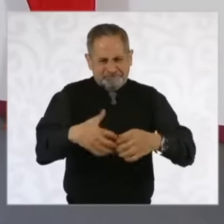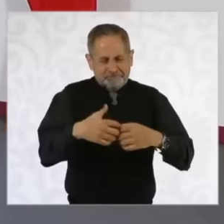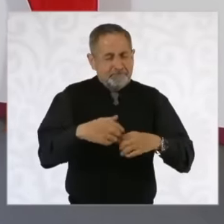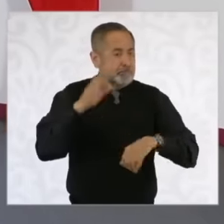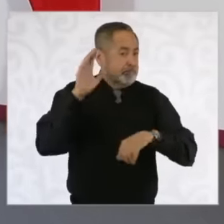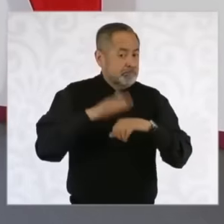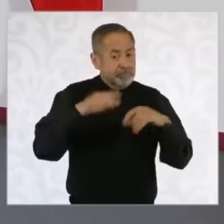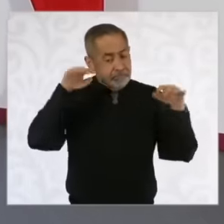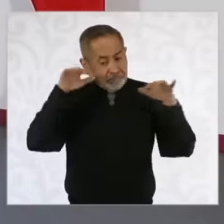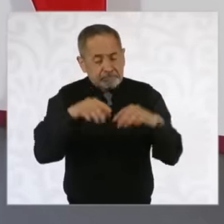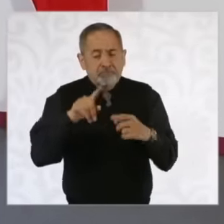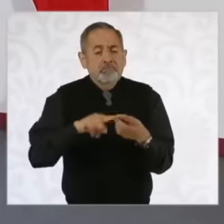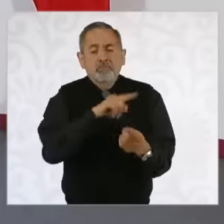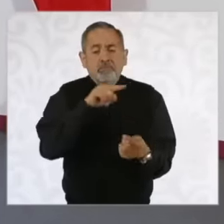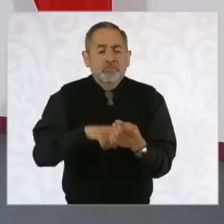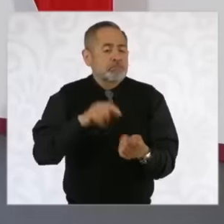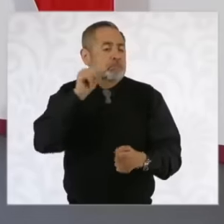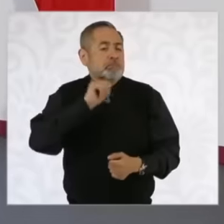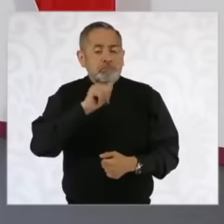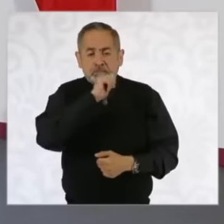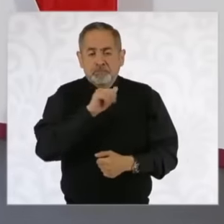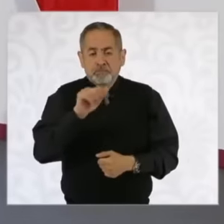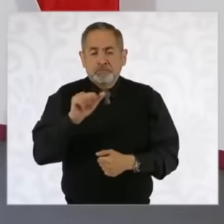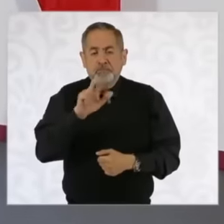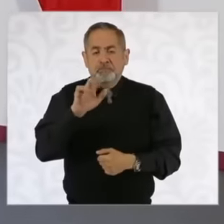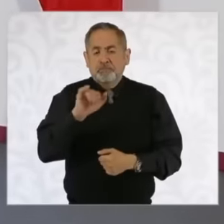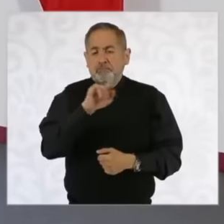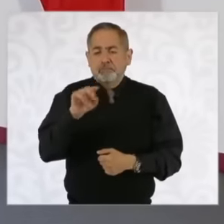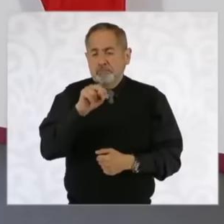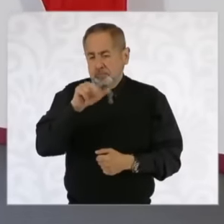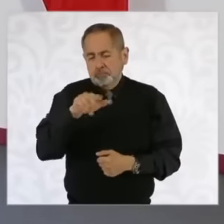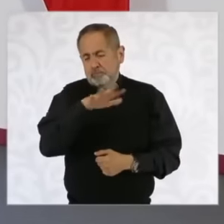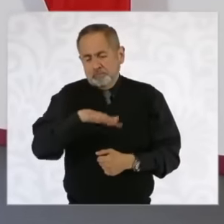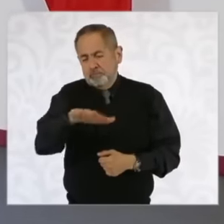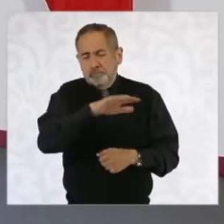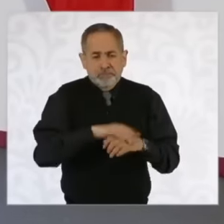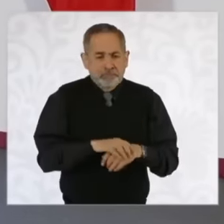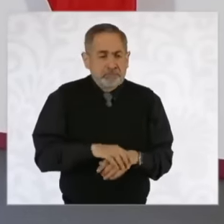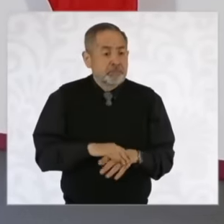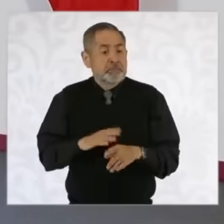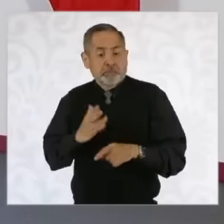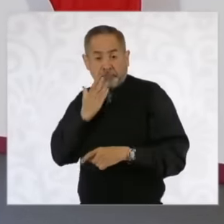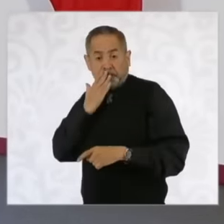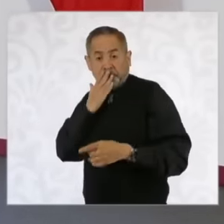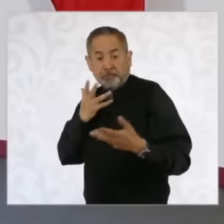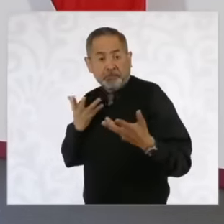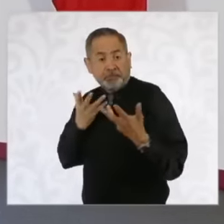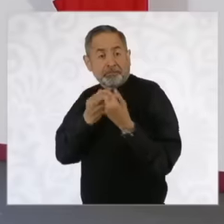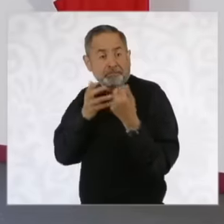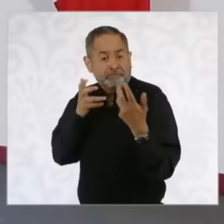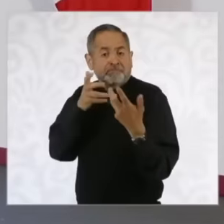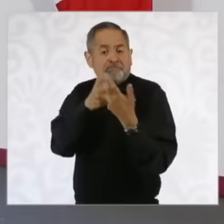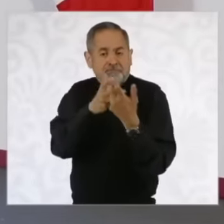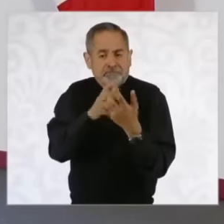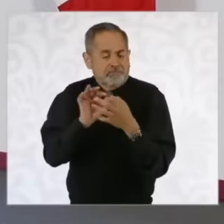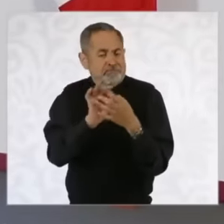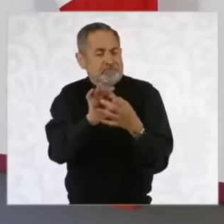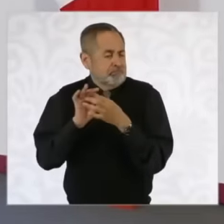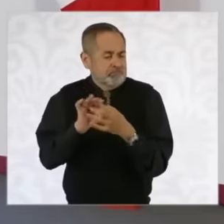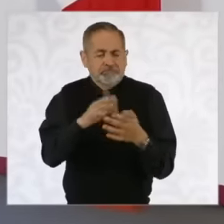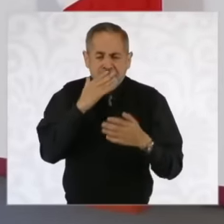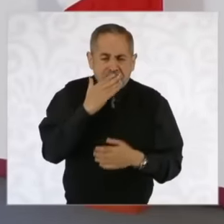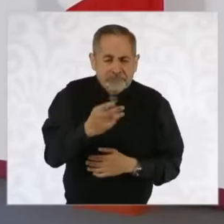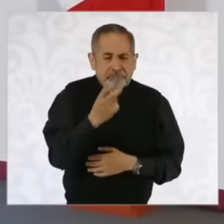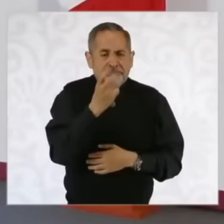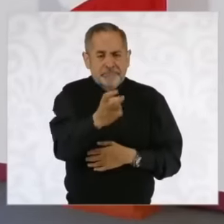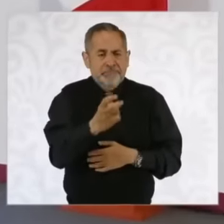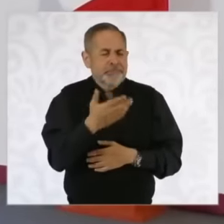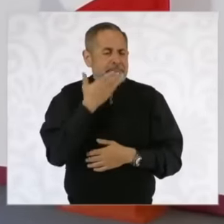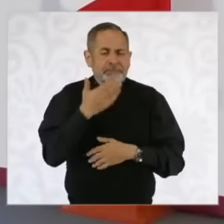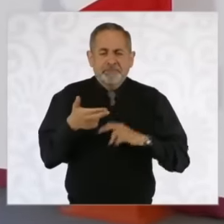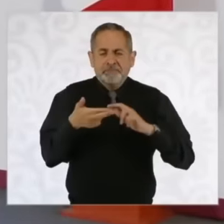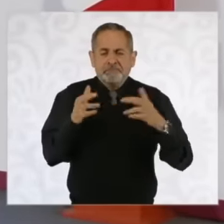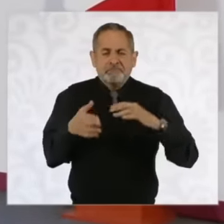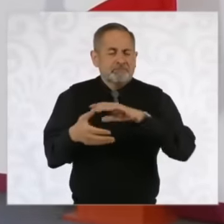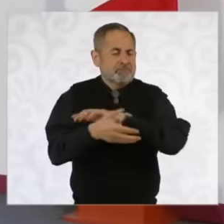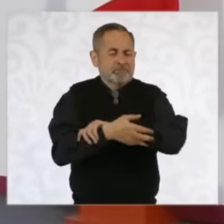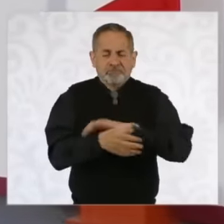is Arizona and Sonora complements very well, so this link is very important. And that